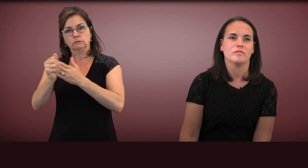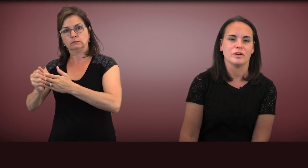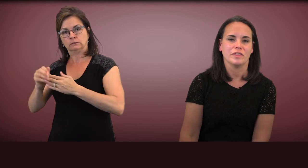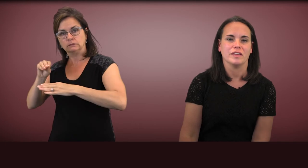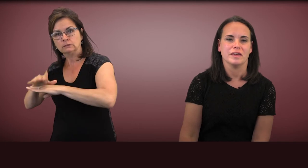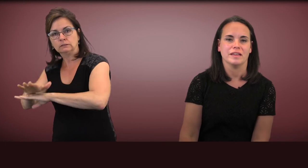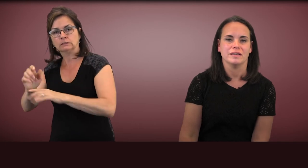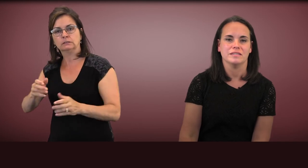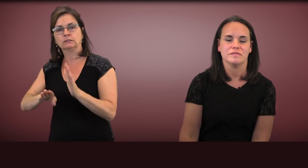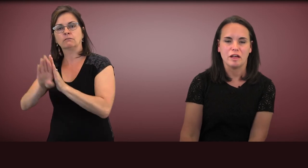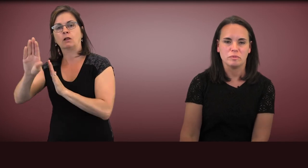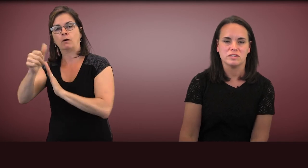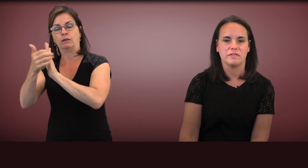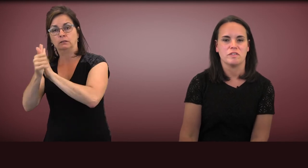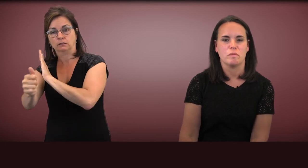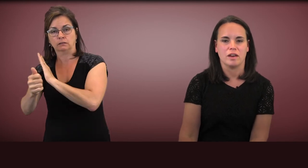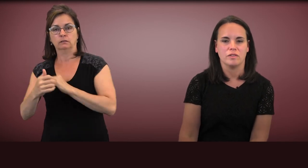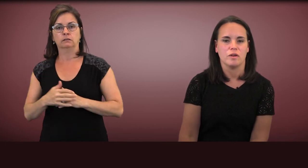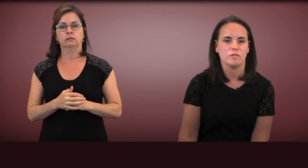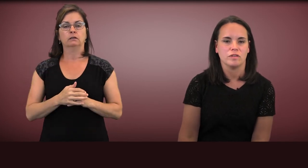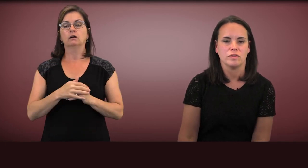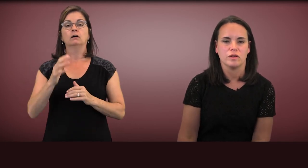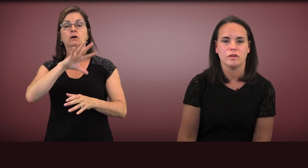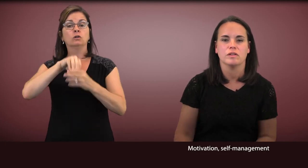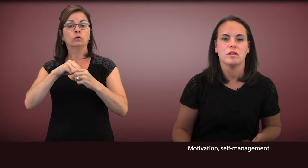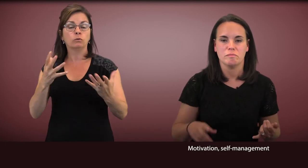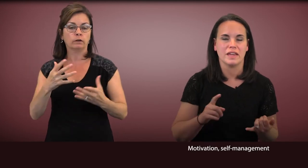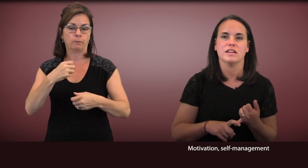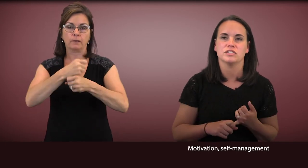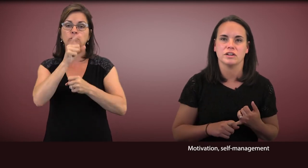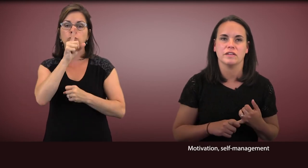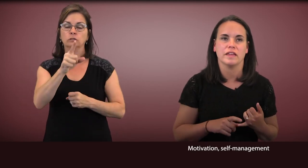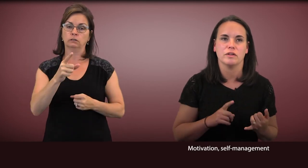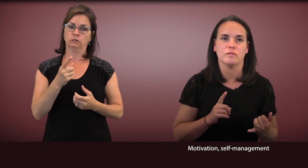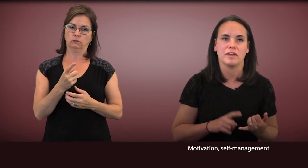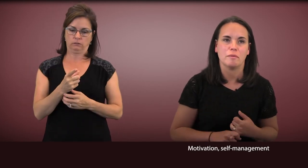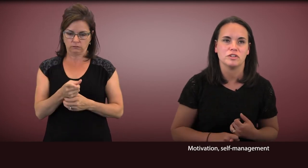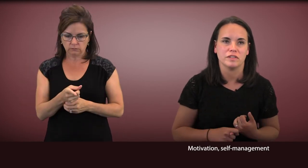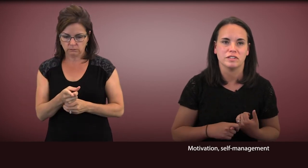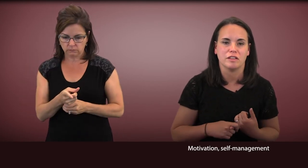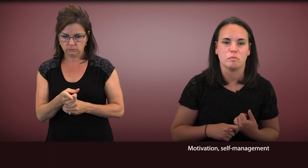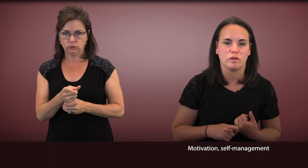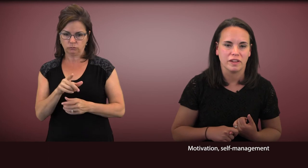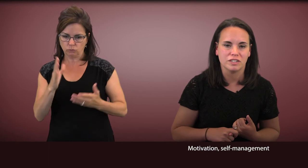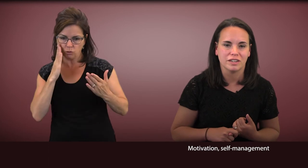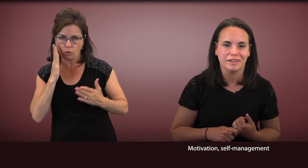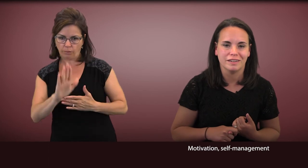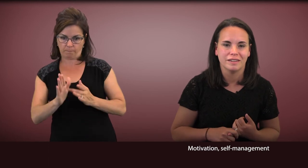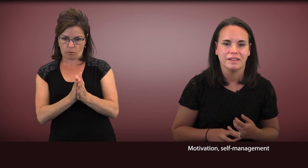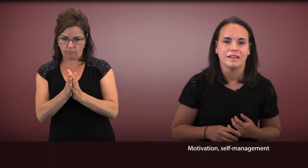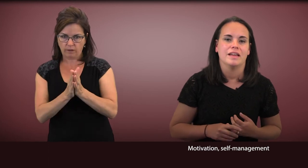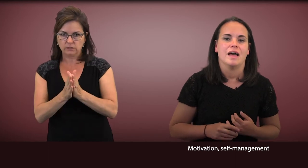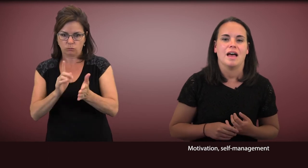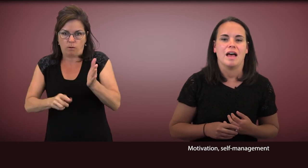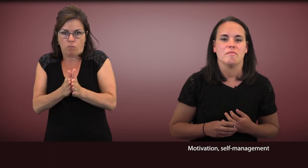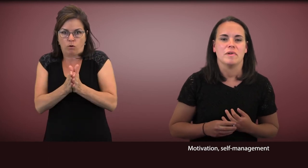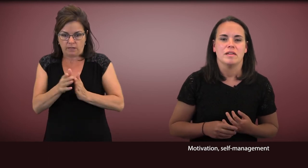For the developers of this model, those include: making sure that you've captured the child's motivation,